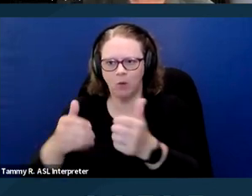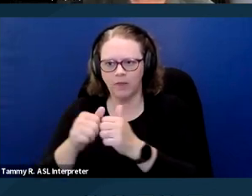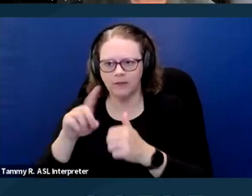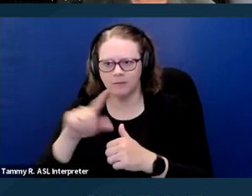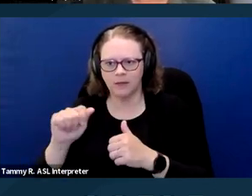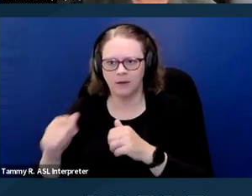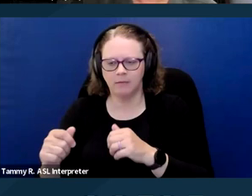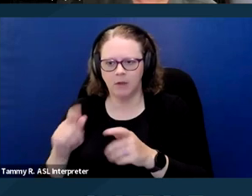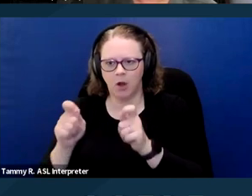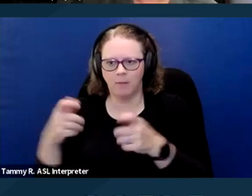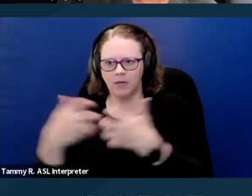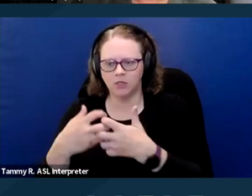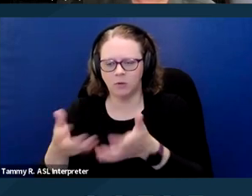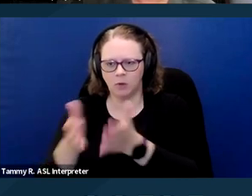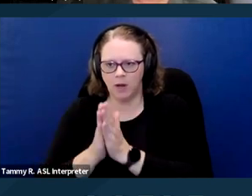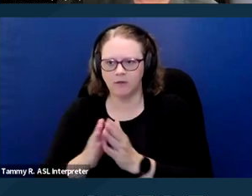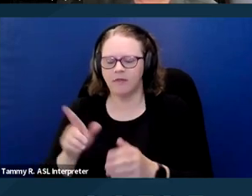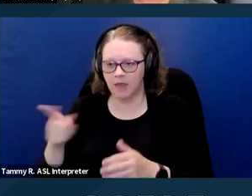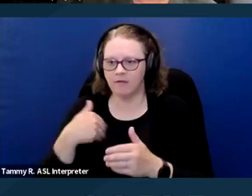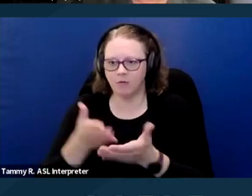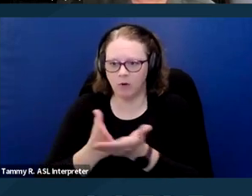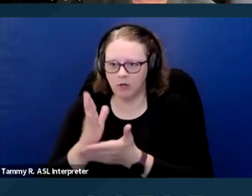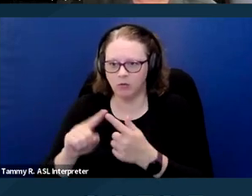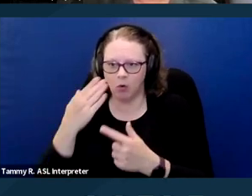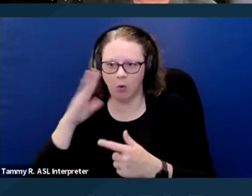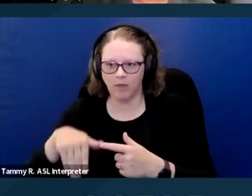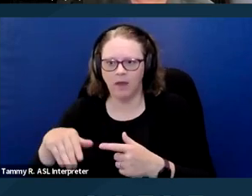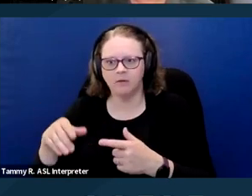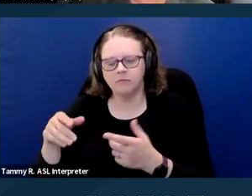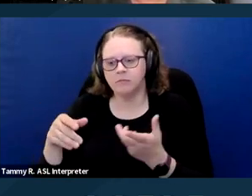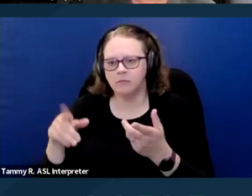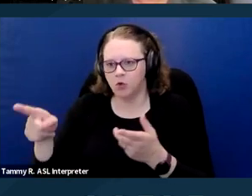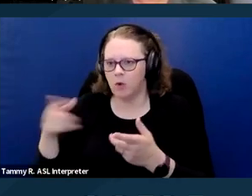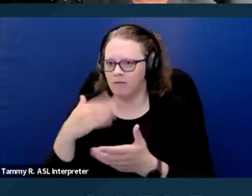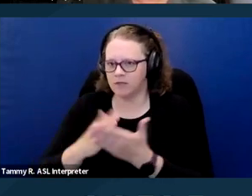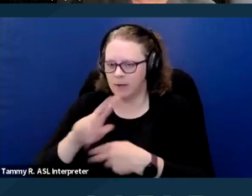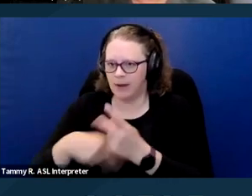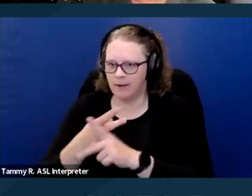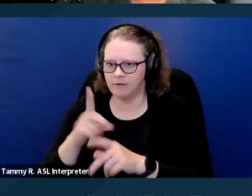that you have some sort of disability and that the animal is necessary, reasonable related